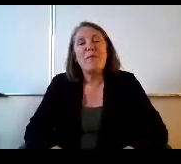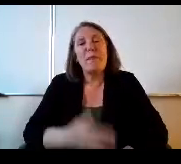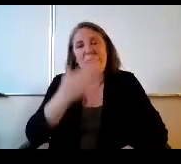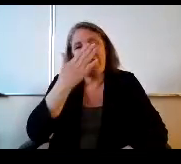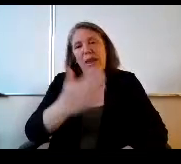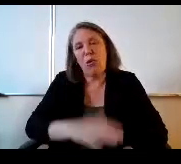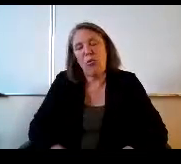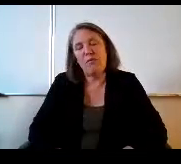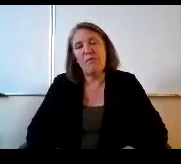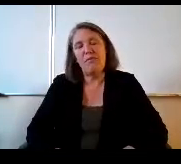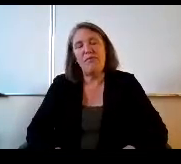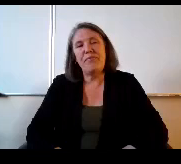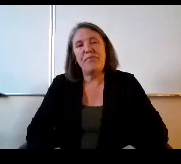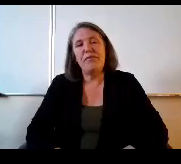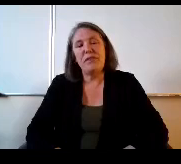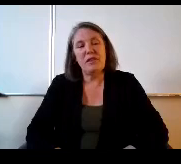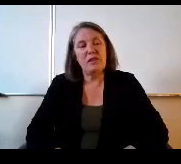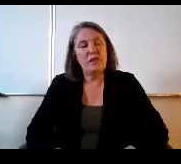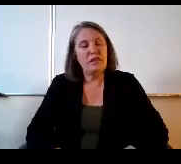Mr. Lamberg don't sit down.